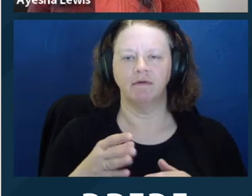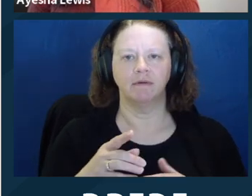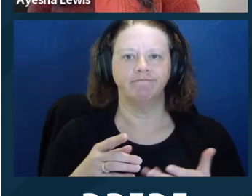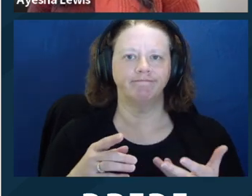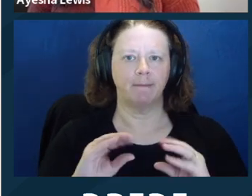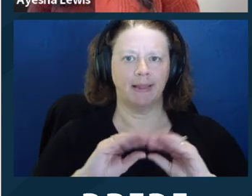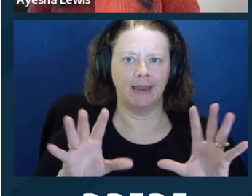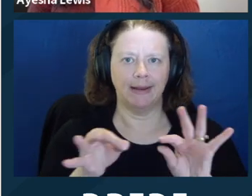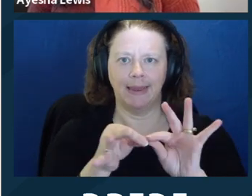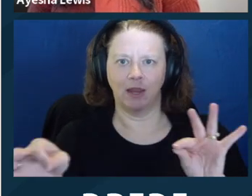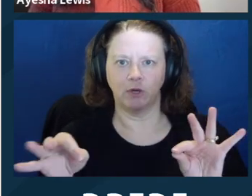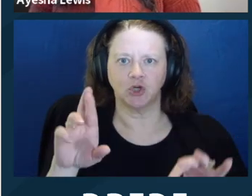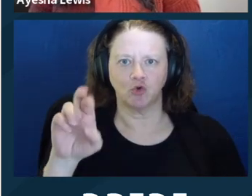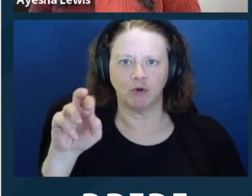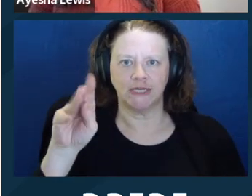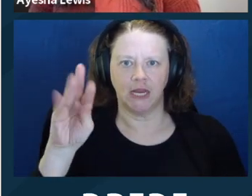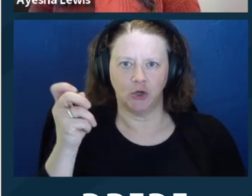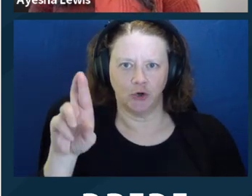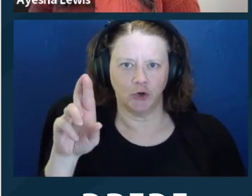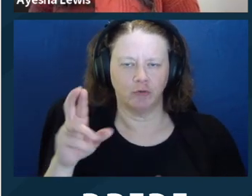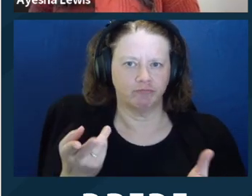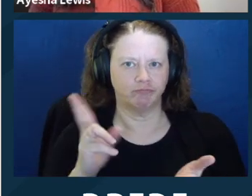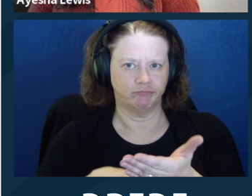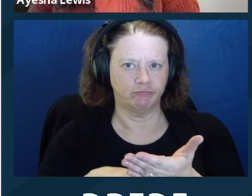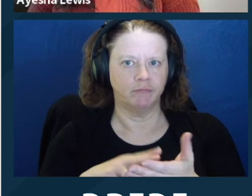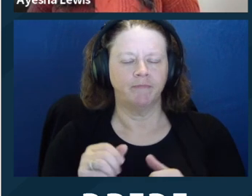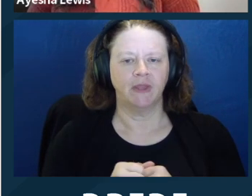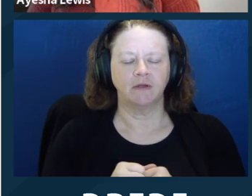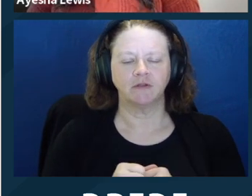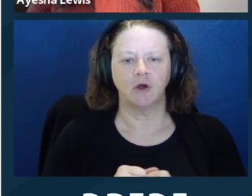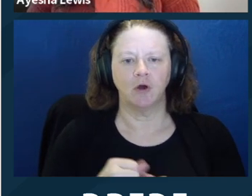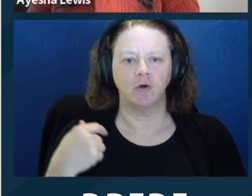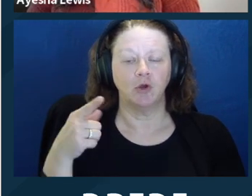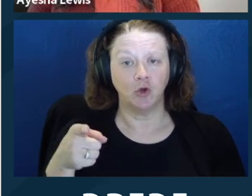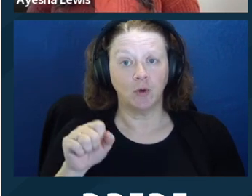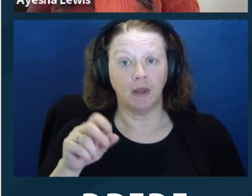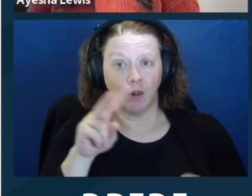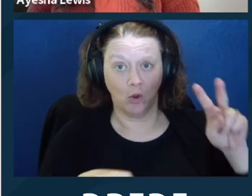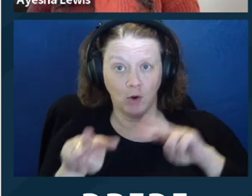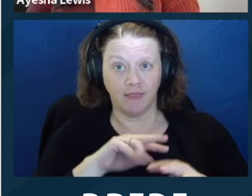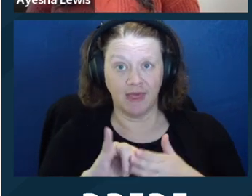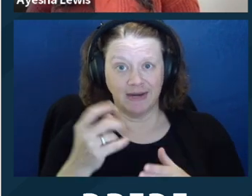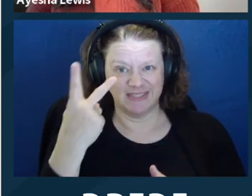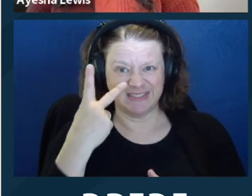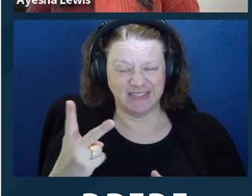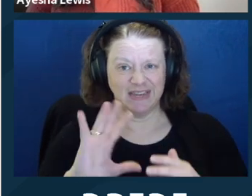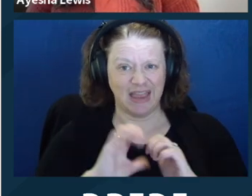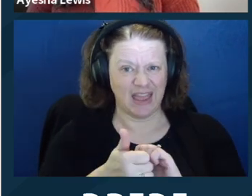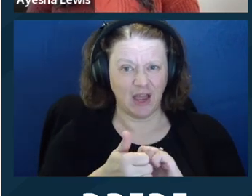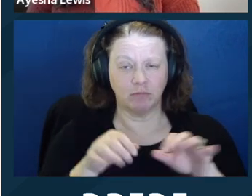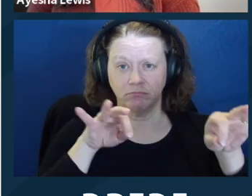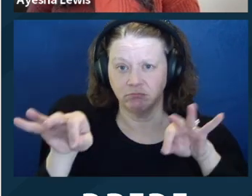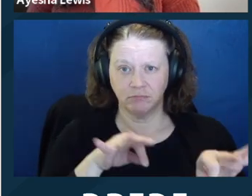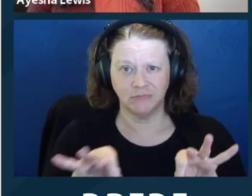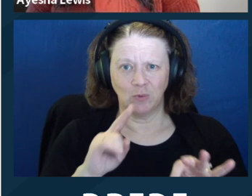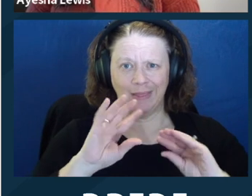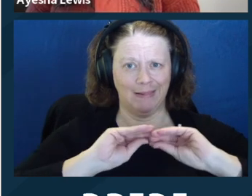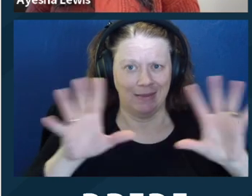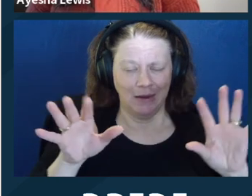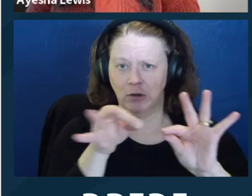how it explains in very straightforward terms what is happening for the case at hand.